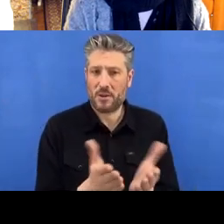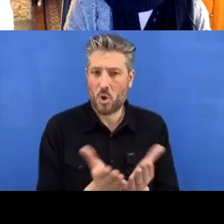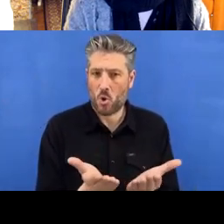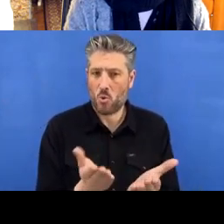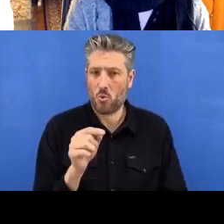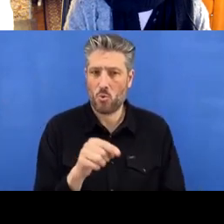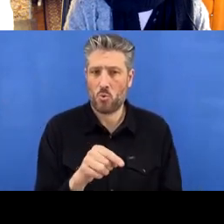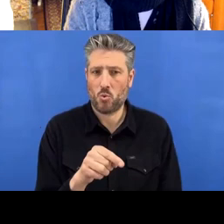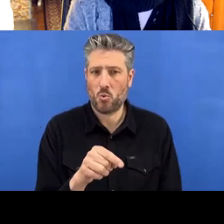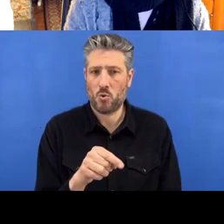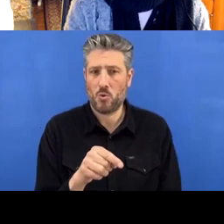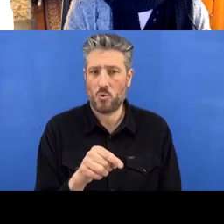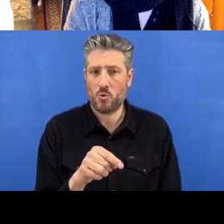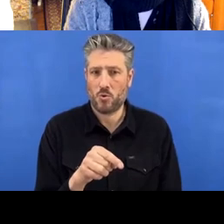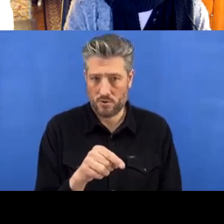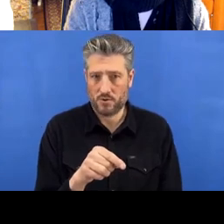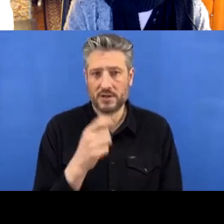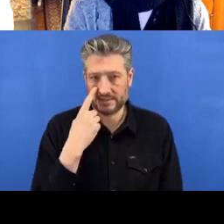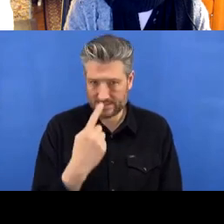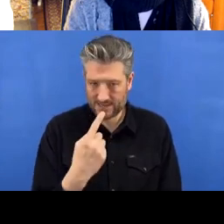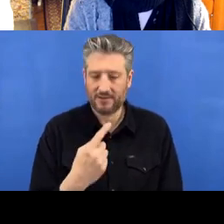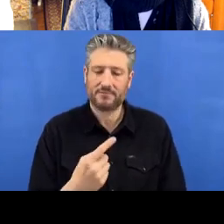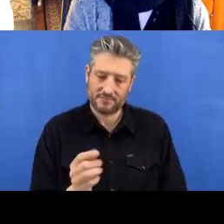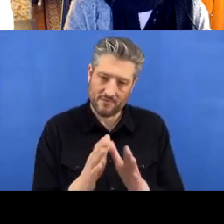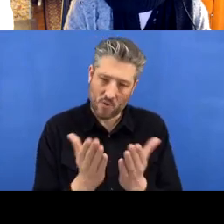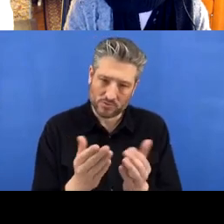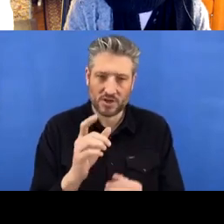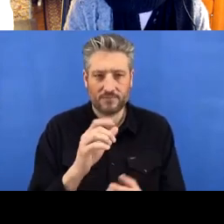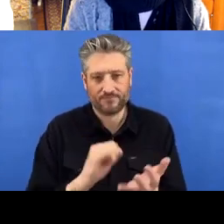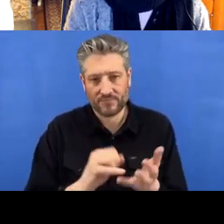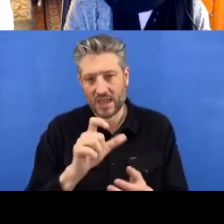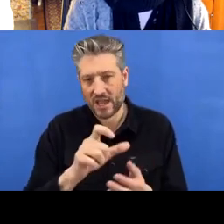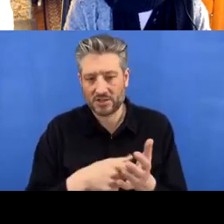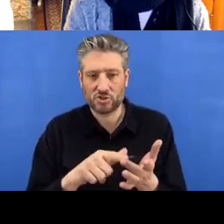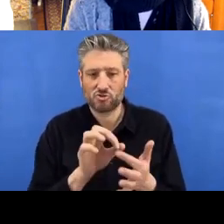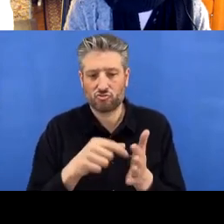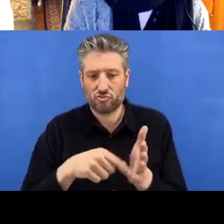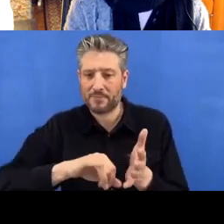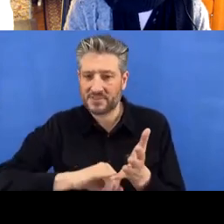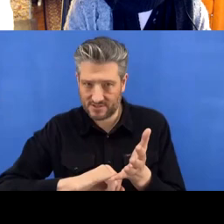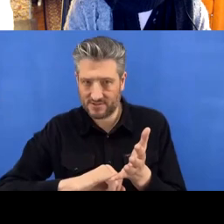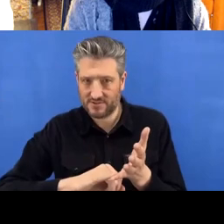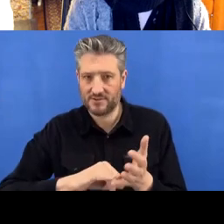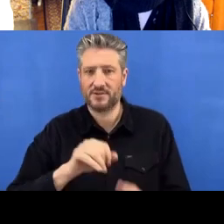I’ve got a scripts folder and I will say got my R script inside it [cat meowing]